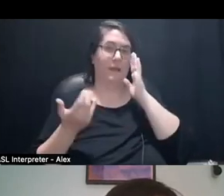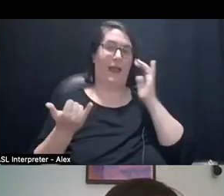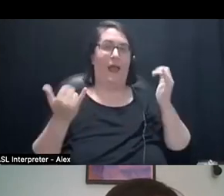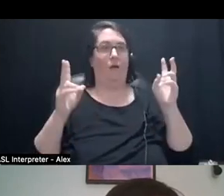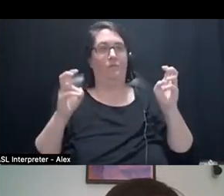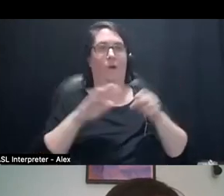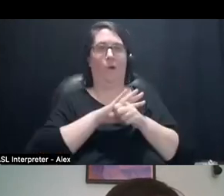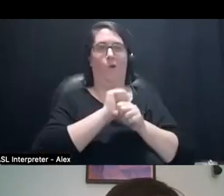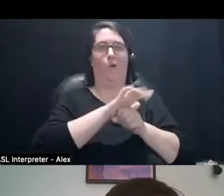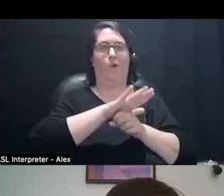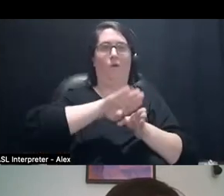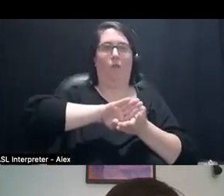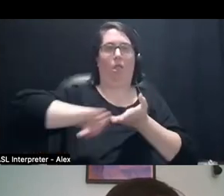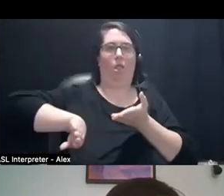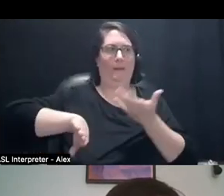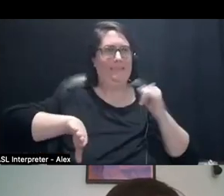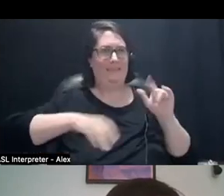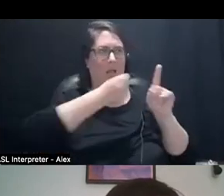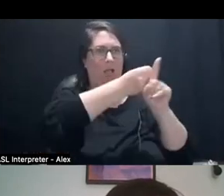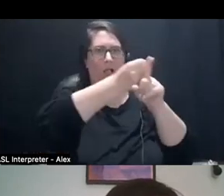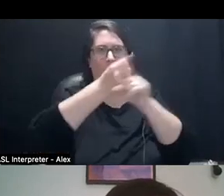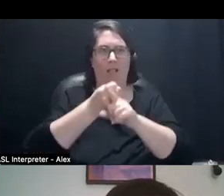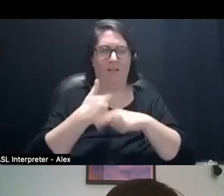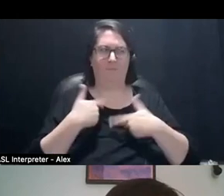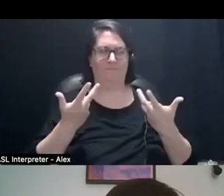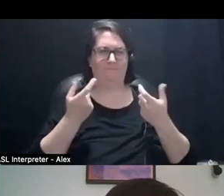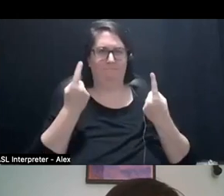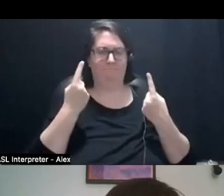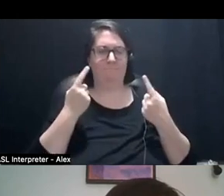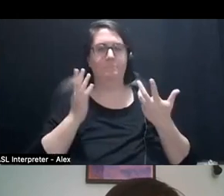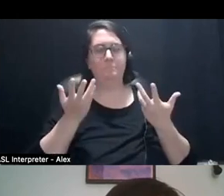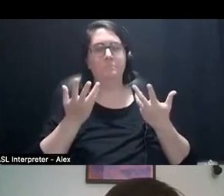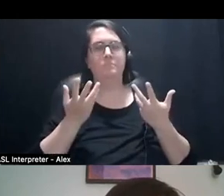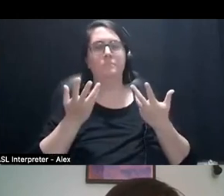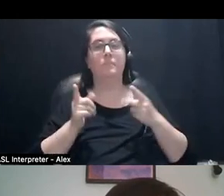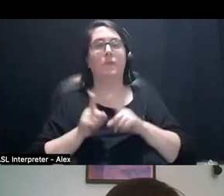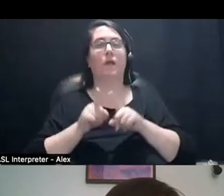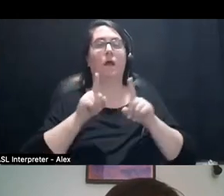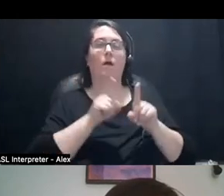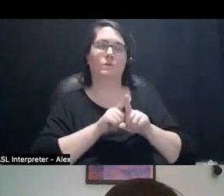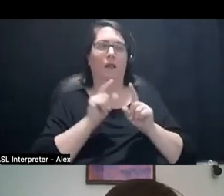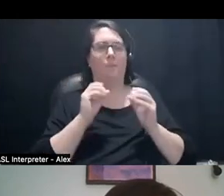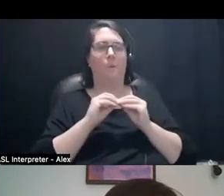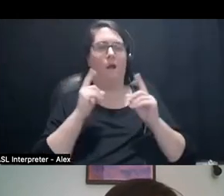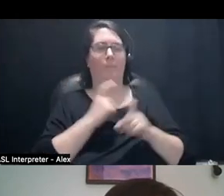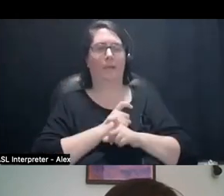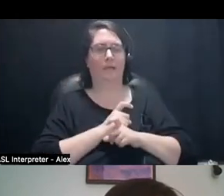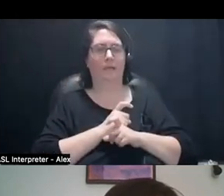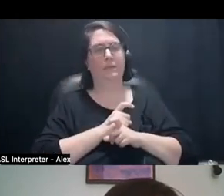pushed under the rug even though it's still affecting us. And also kind of complicating that is the fact that